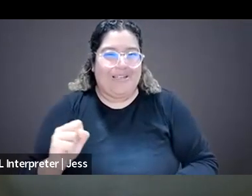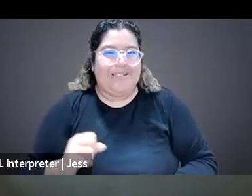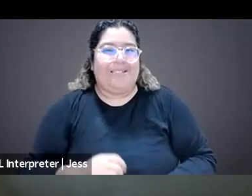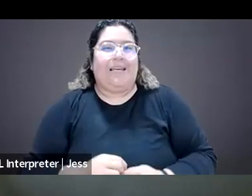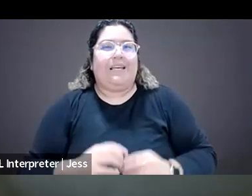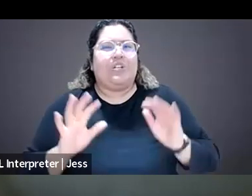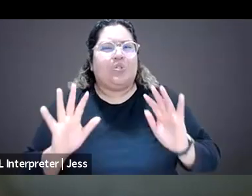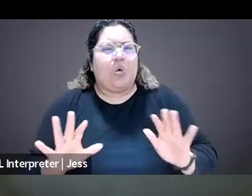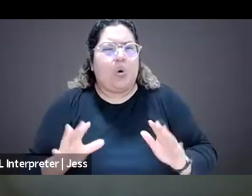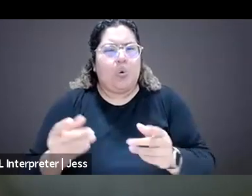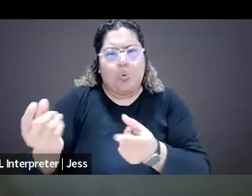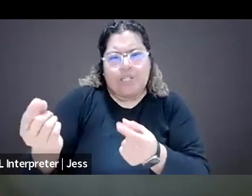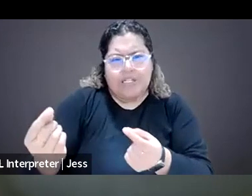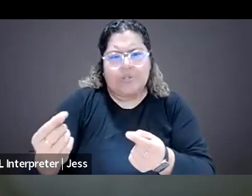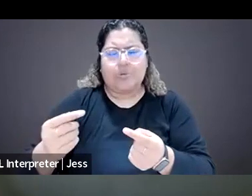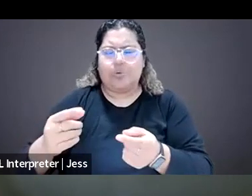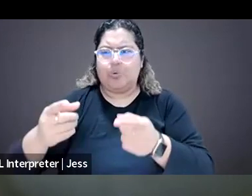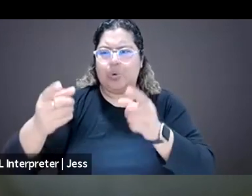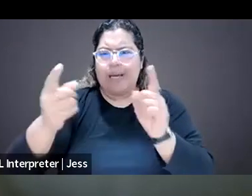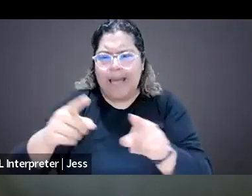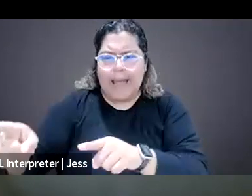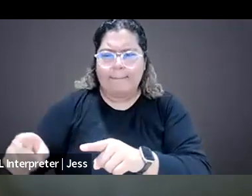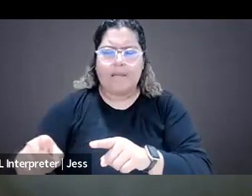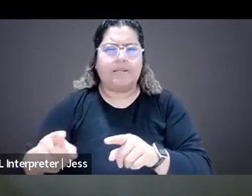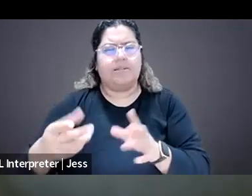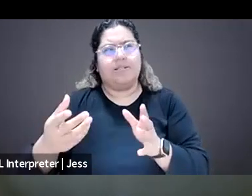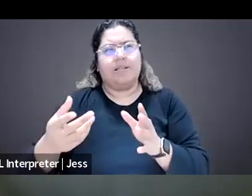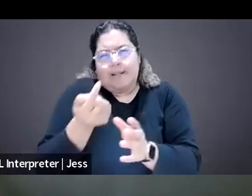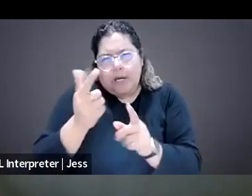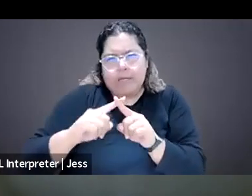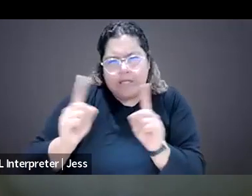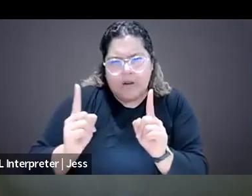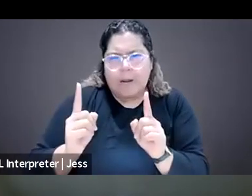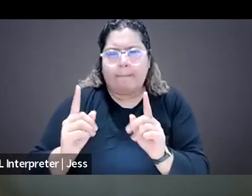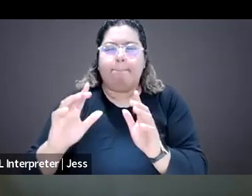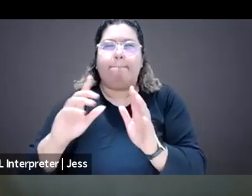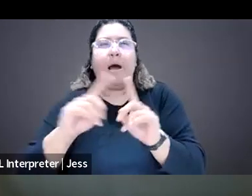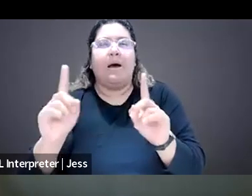I mean there there is a lot of similarity. They might differ slightly, but they have the same purpose,